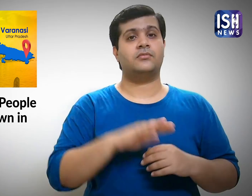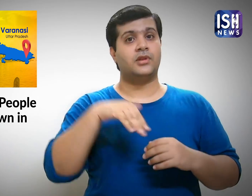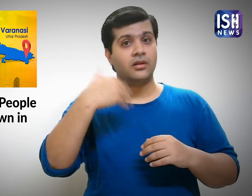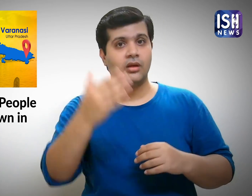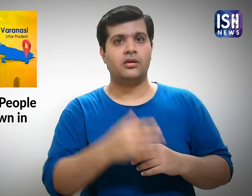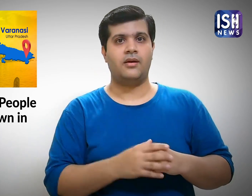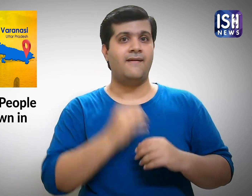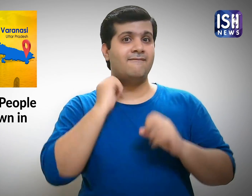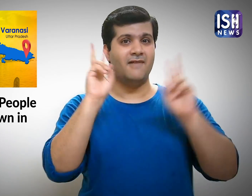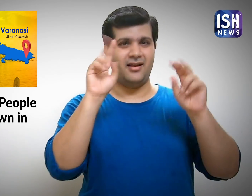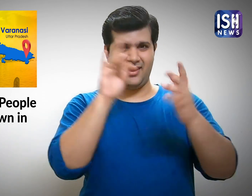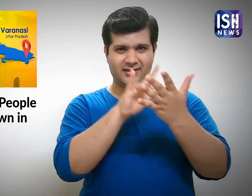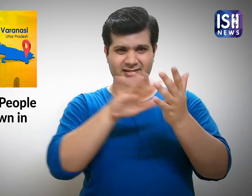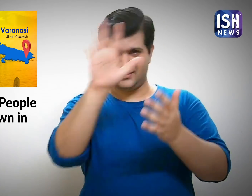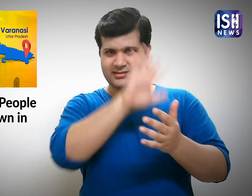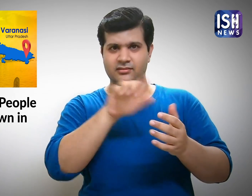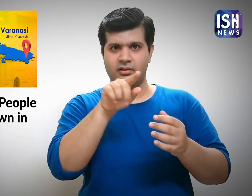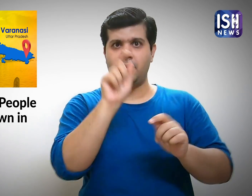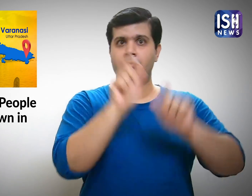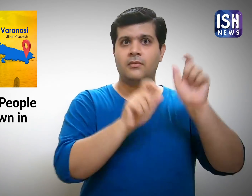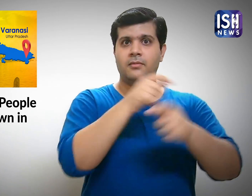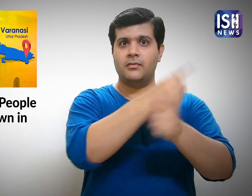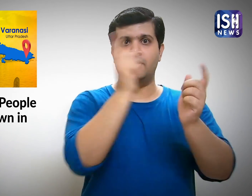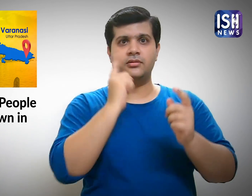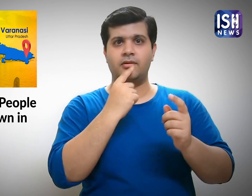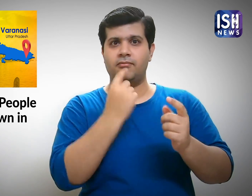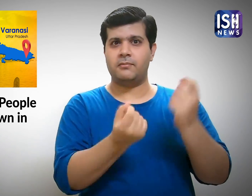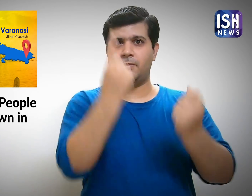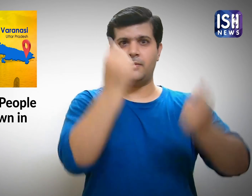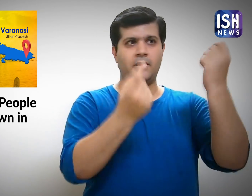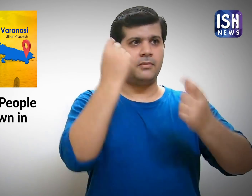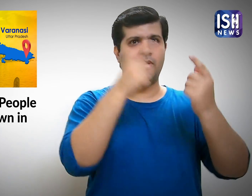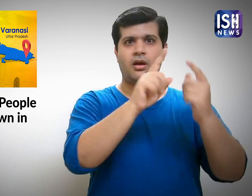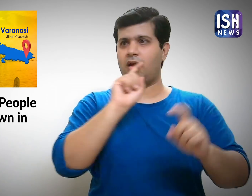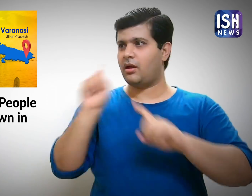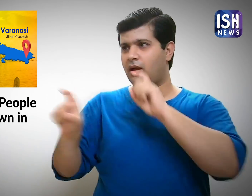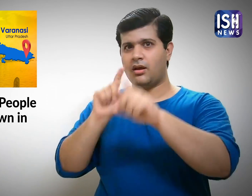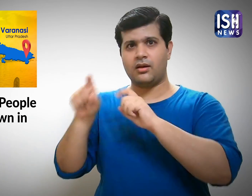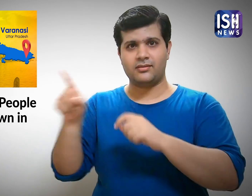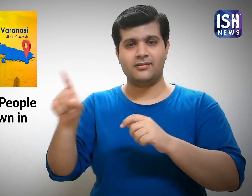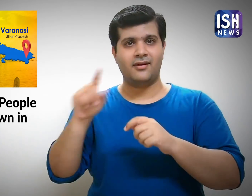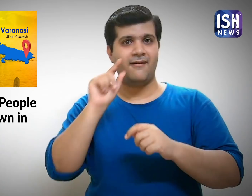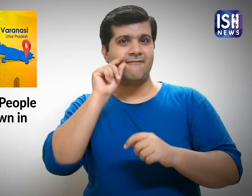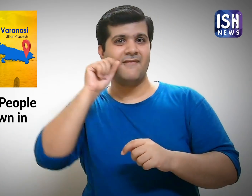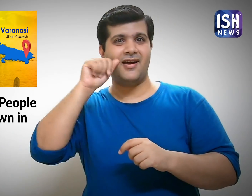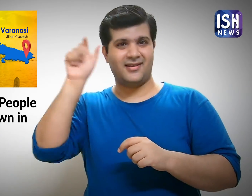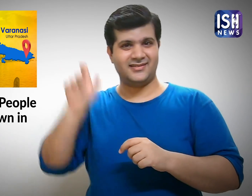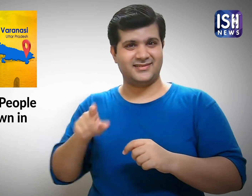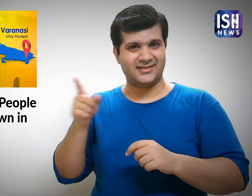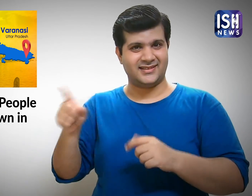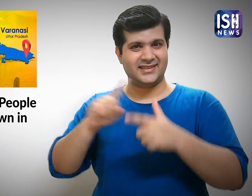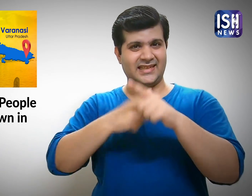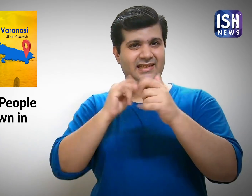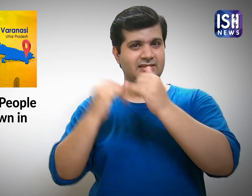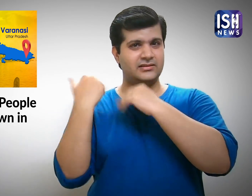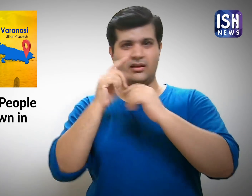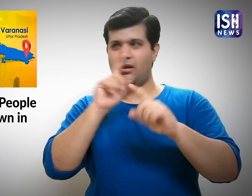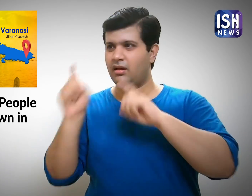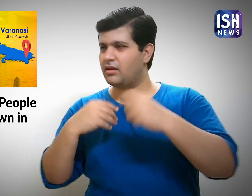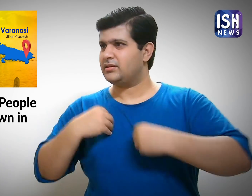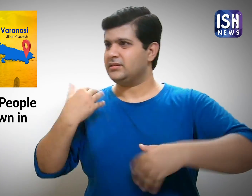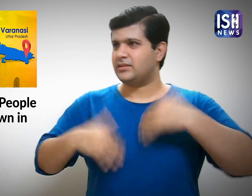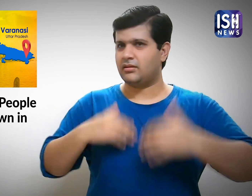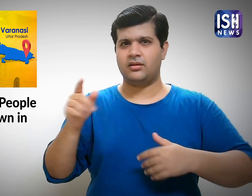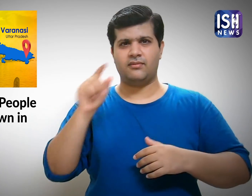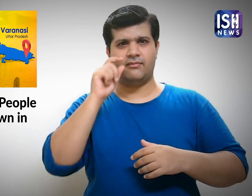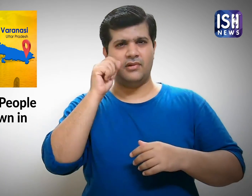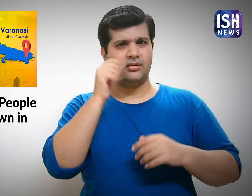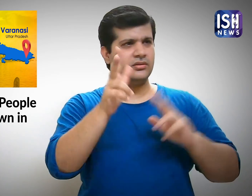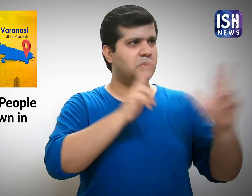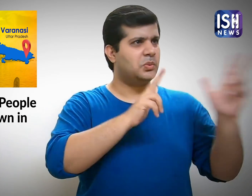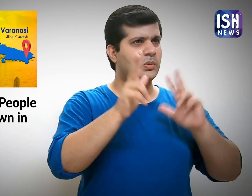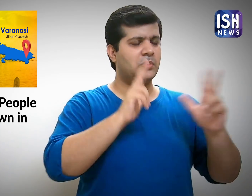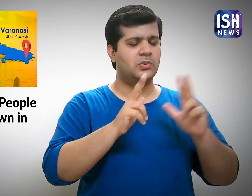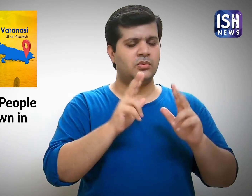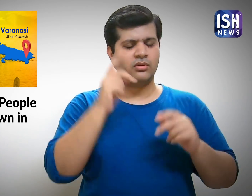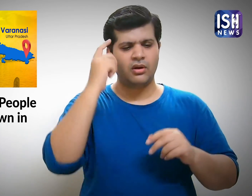Many Deaf individuals in Varanasi approached Mr Tripathi for help.